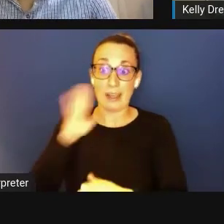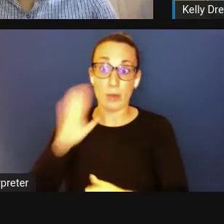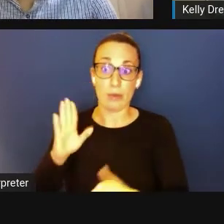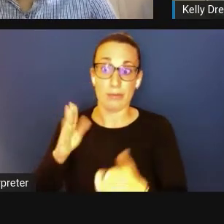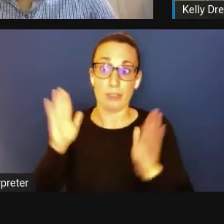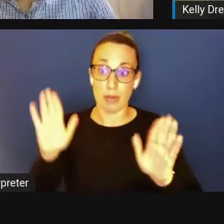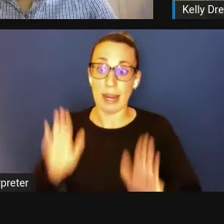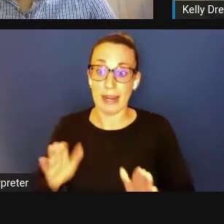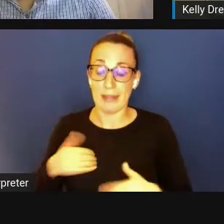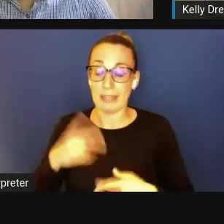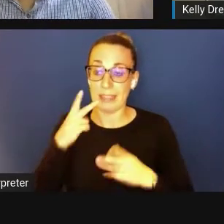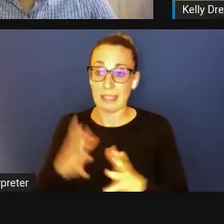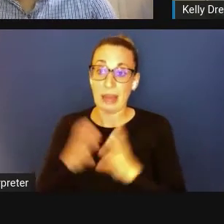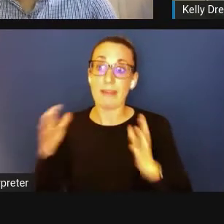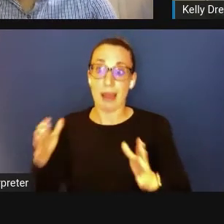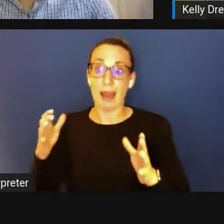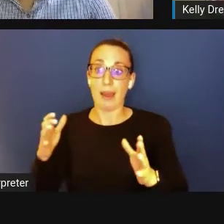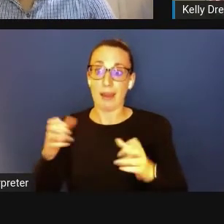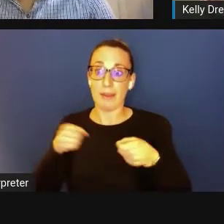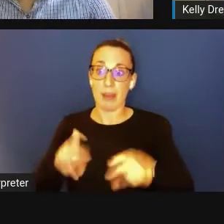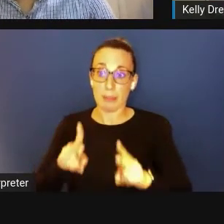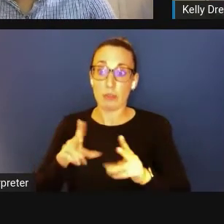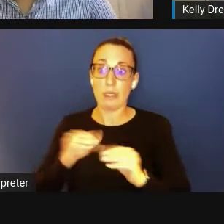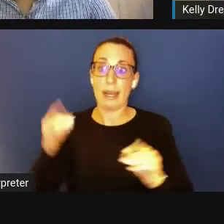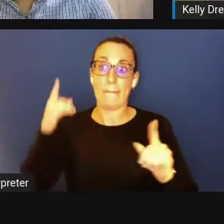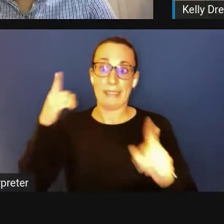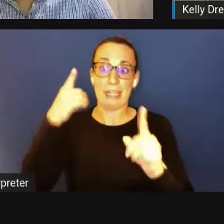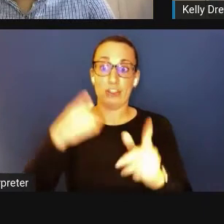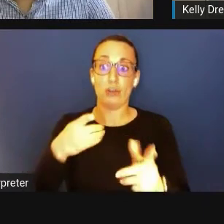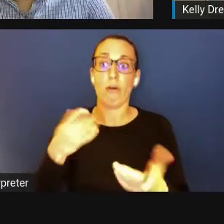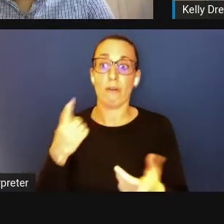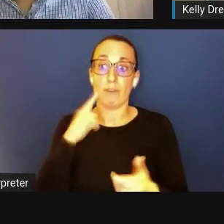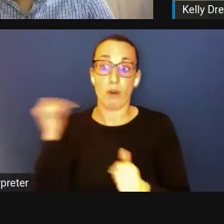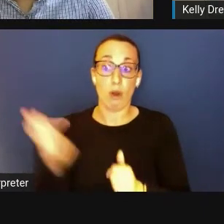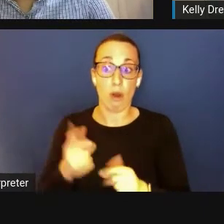and opportunity for all people, including we have so many